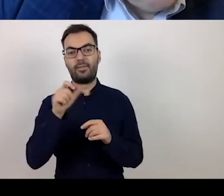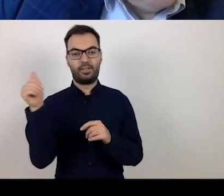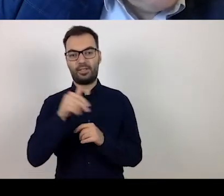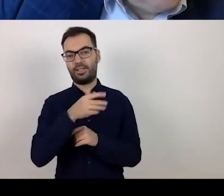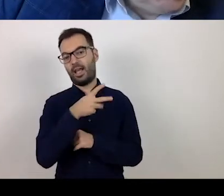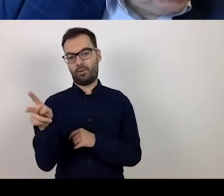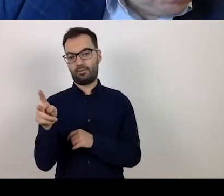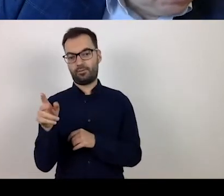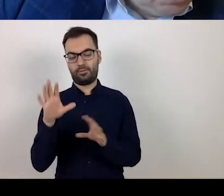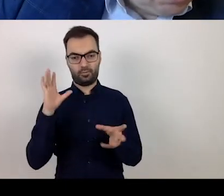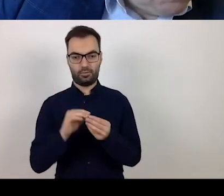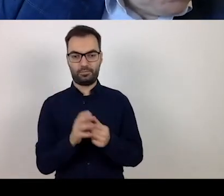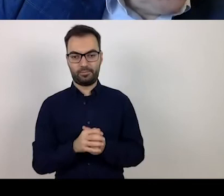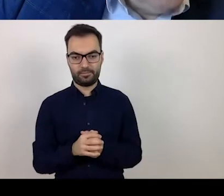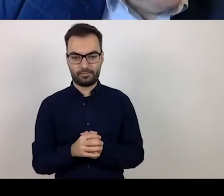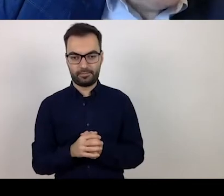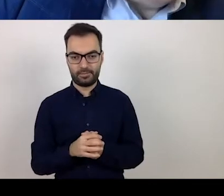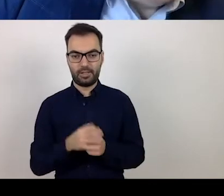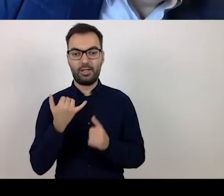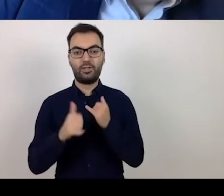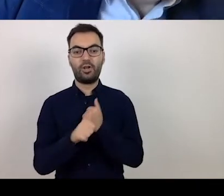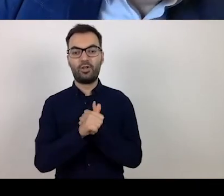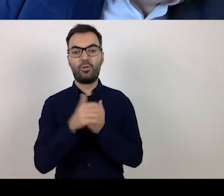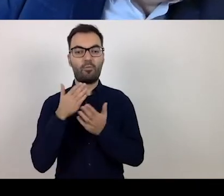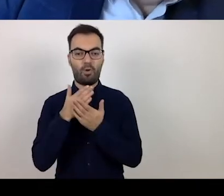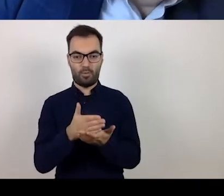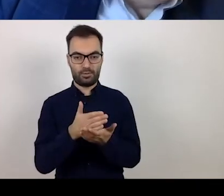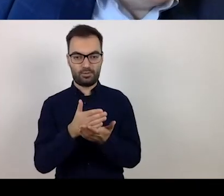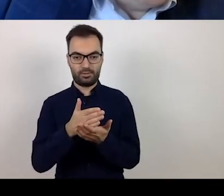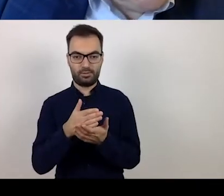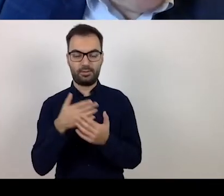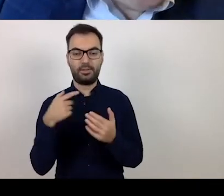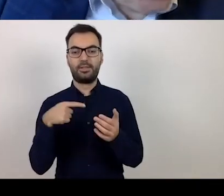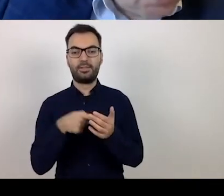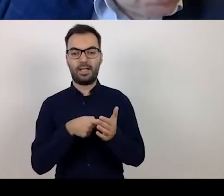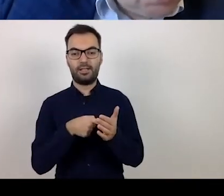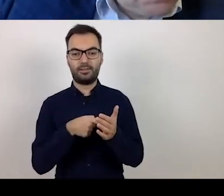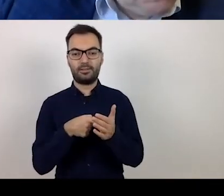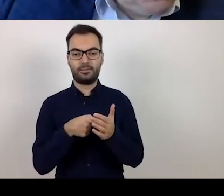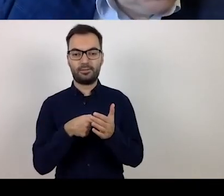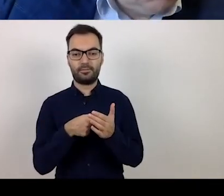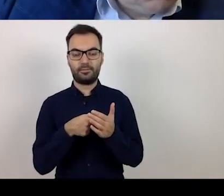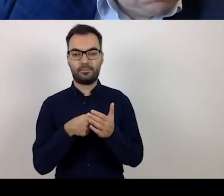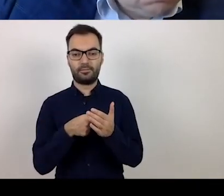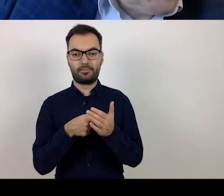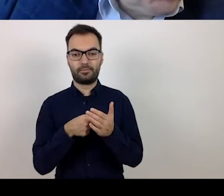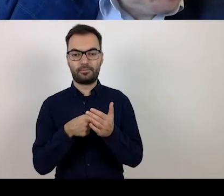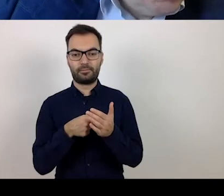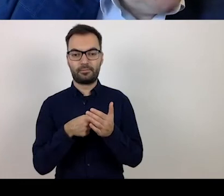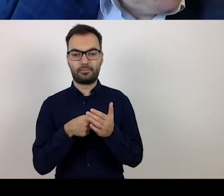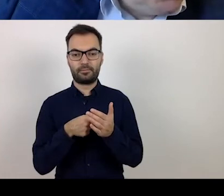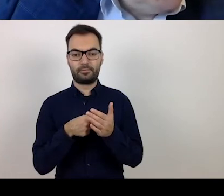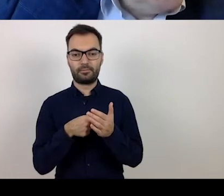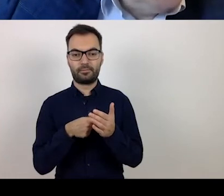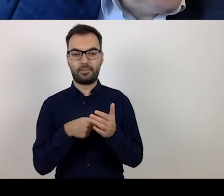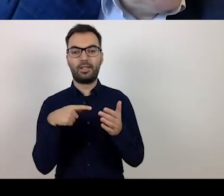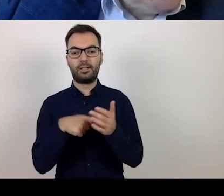As regards State aid to business entities,